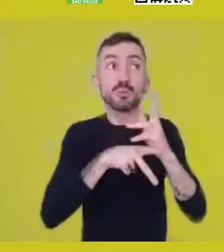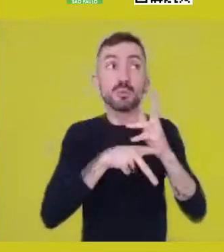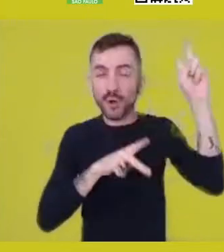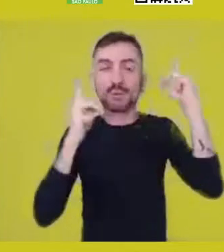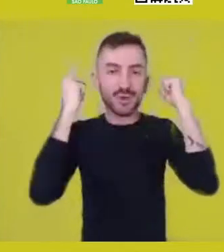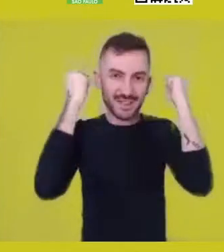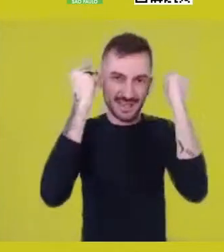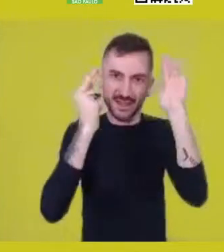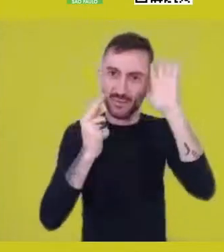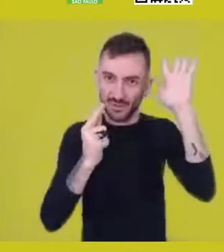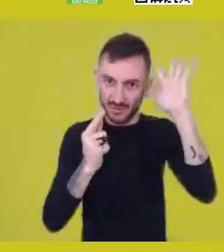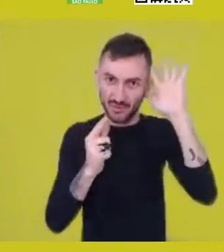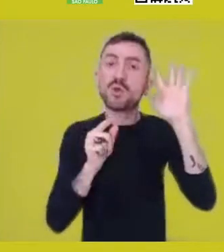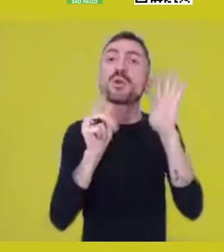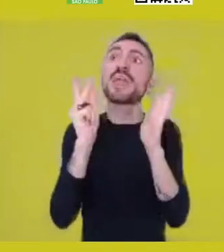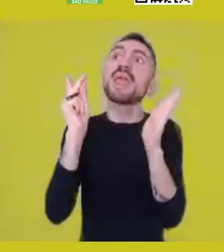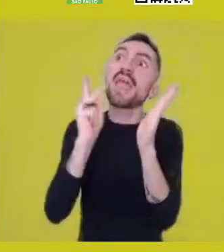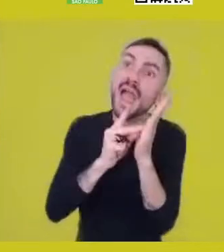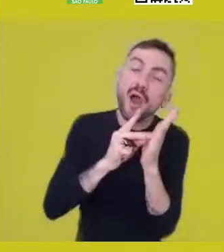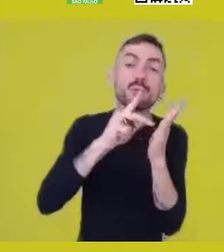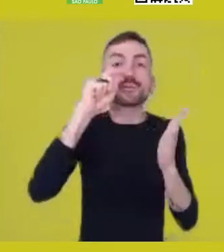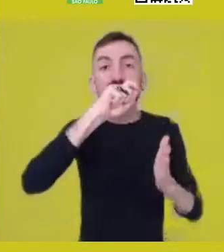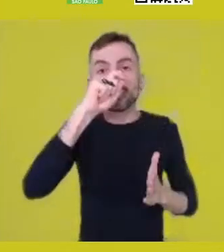in order to recognize what is real and concrete